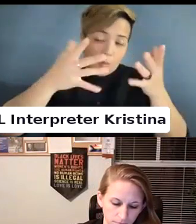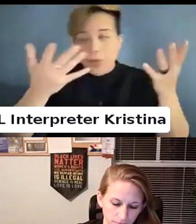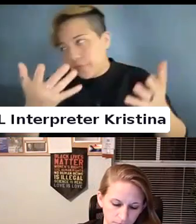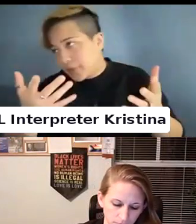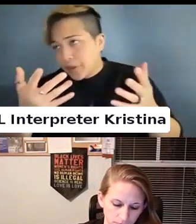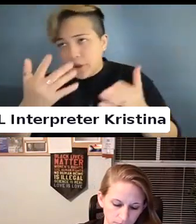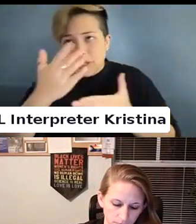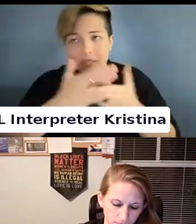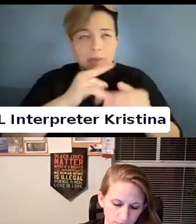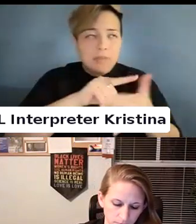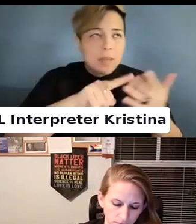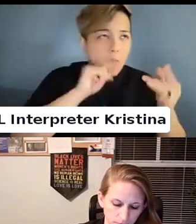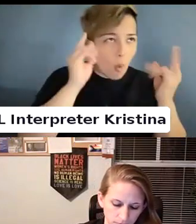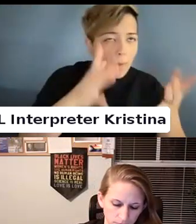Some of them are horrible.